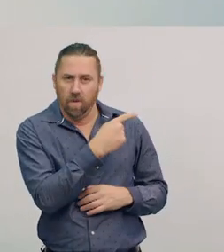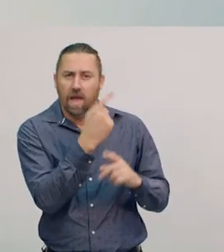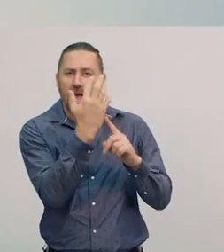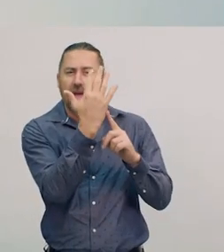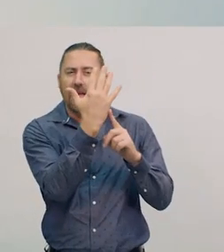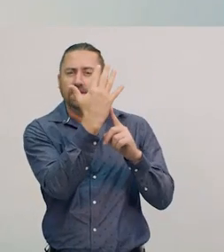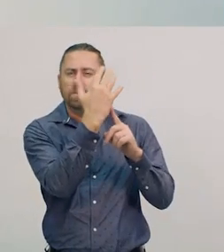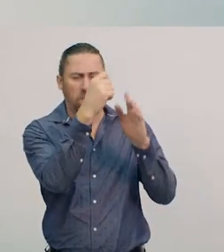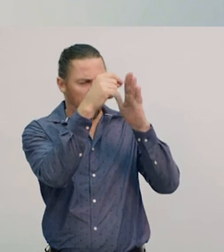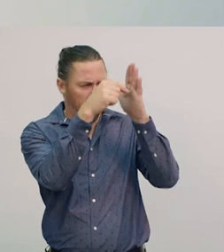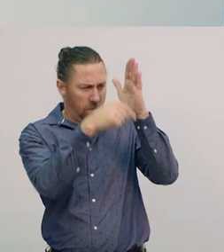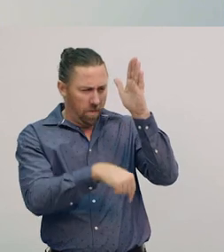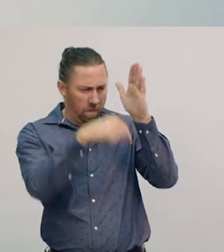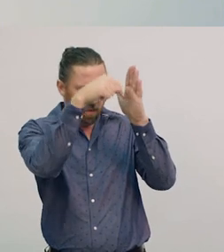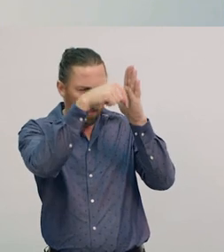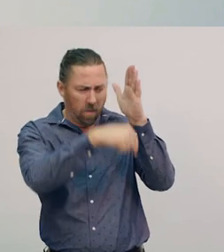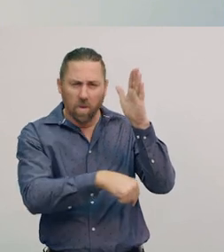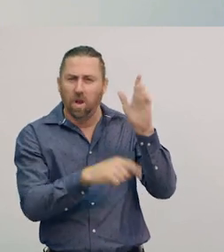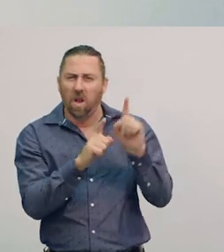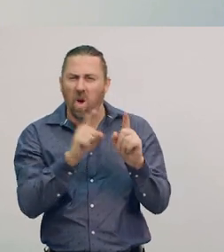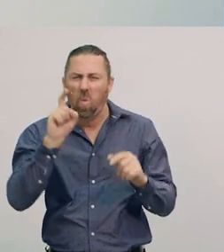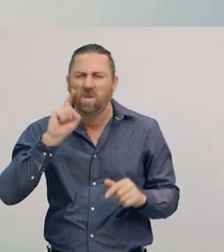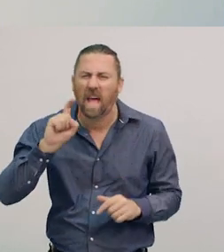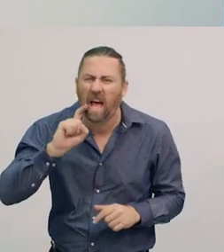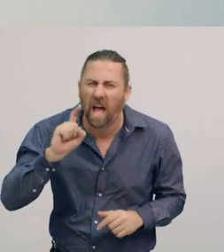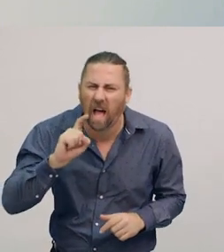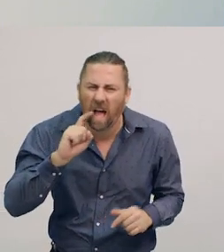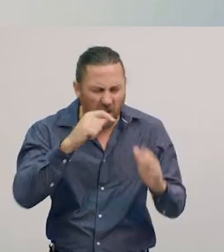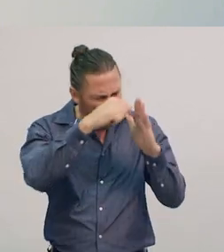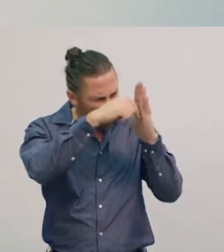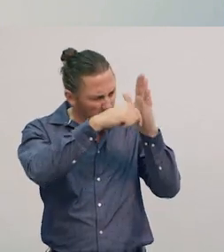It looks like drops of water or milk running down the side.